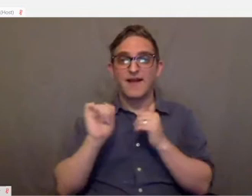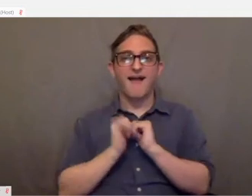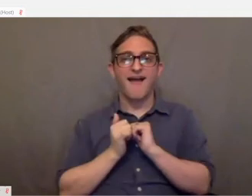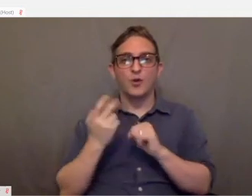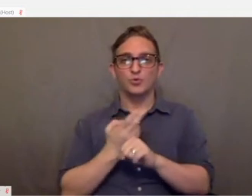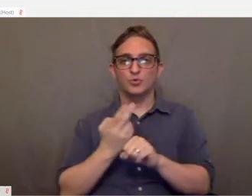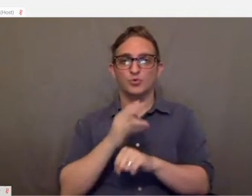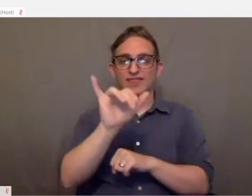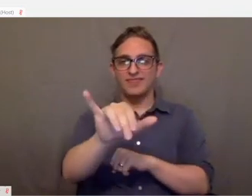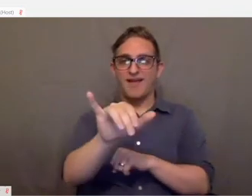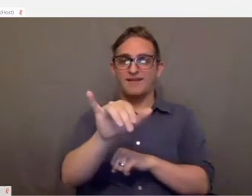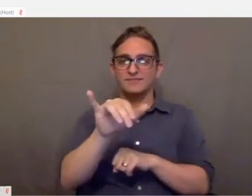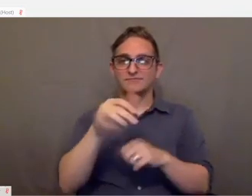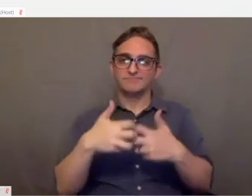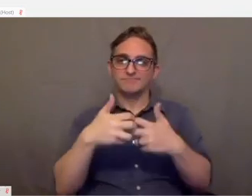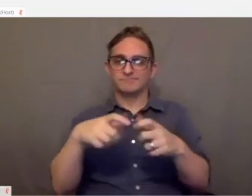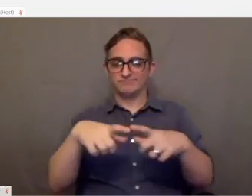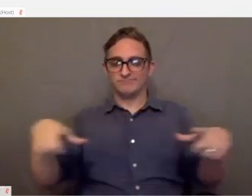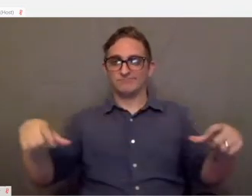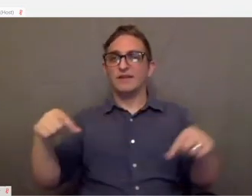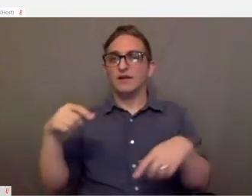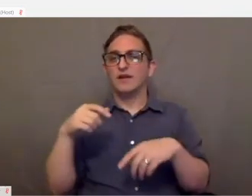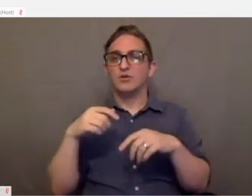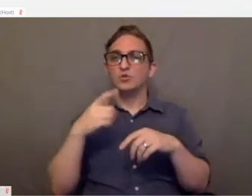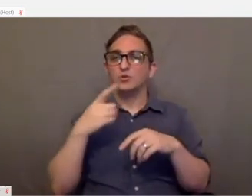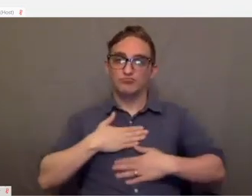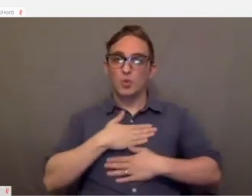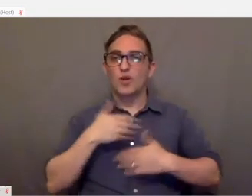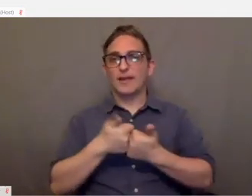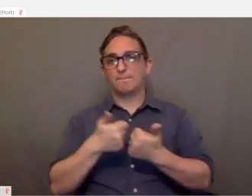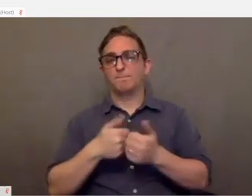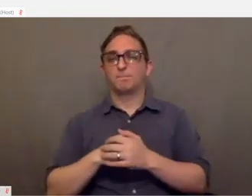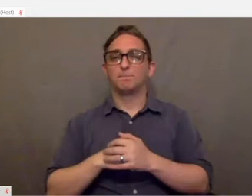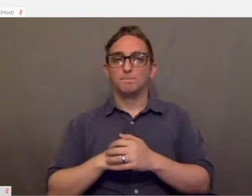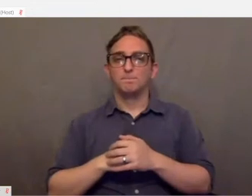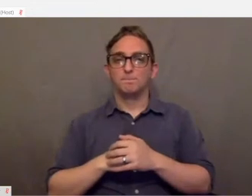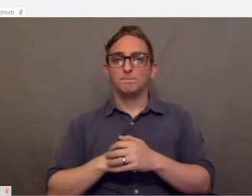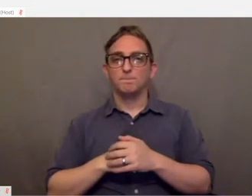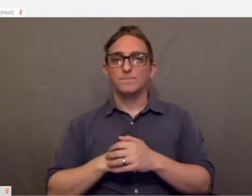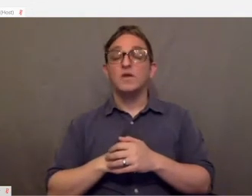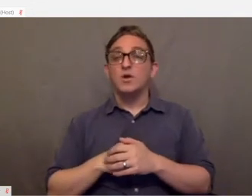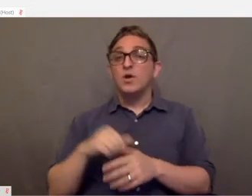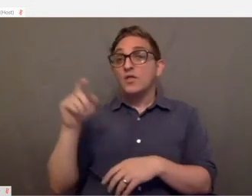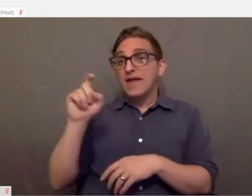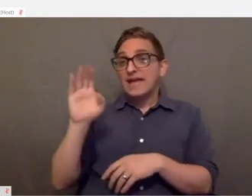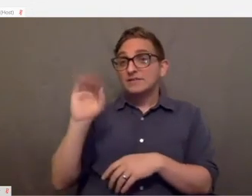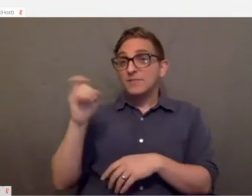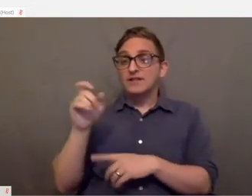to be able to enjoy the community of gaming. The Xbox adaptive controller is really awesome.